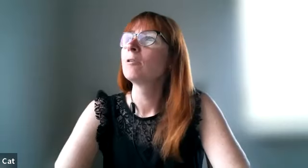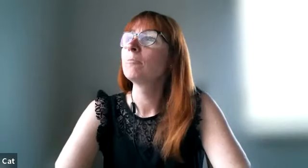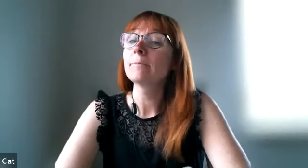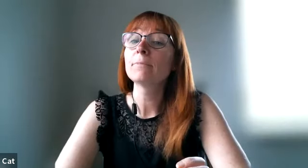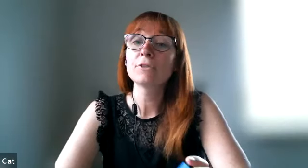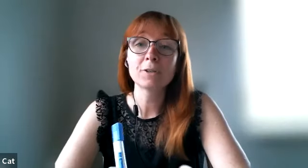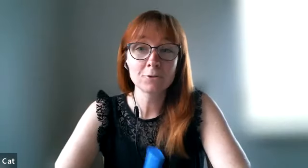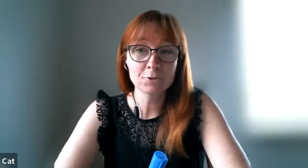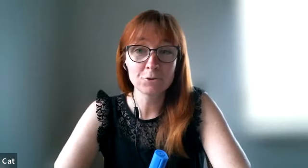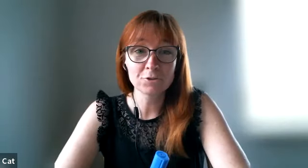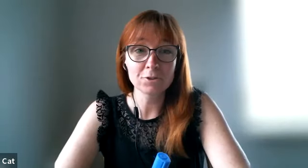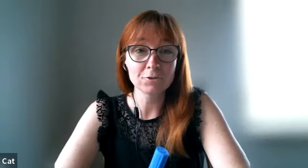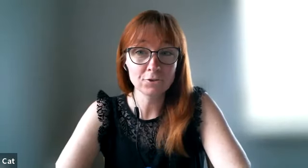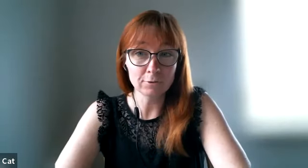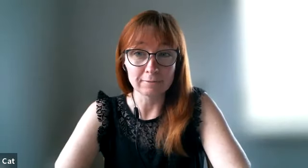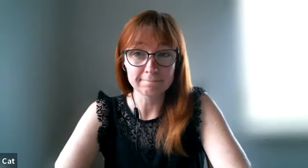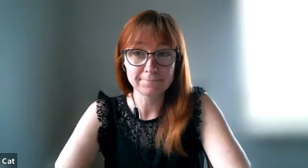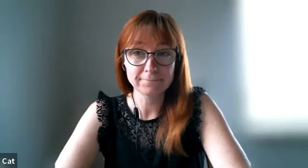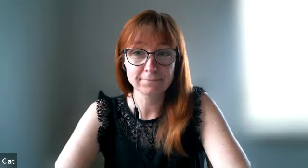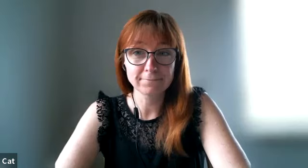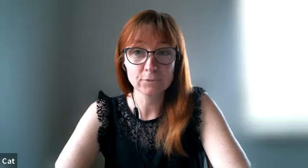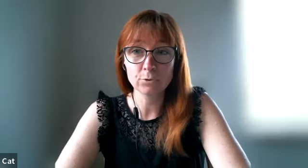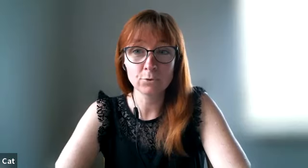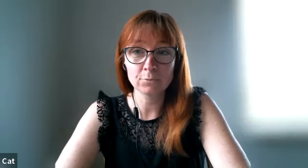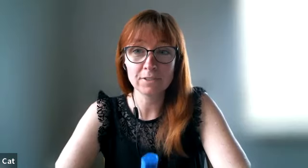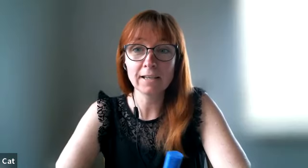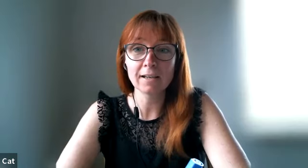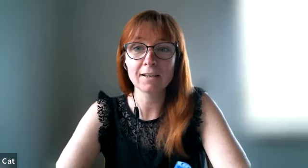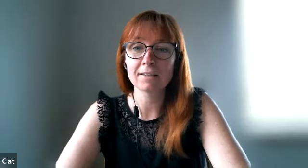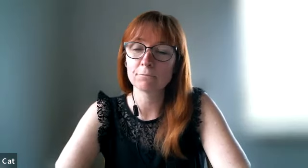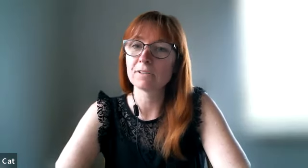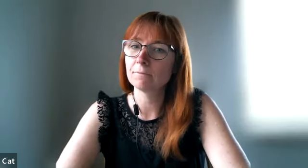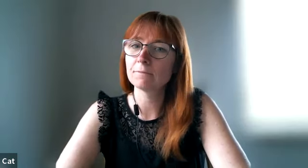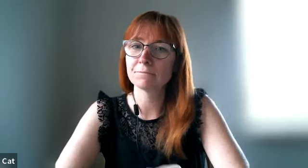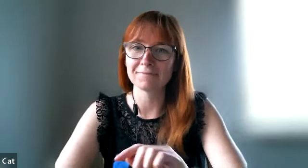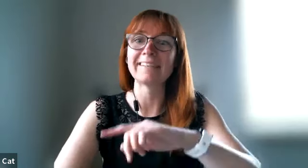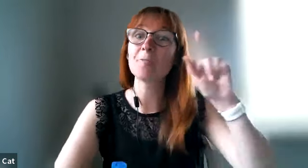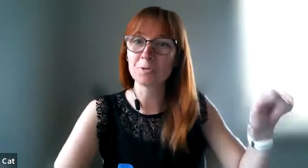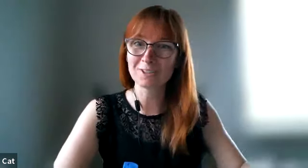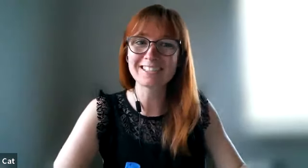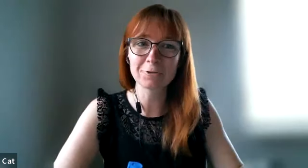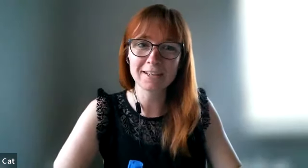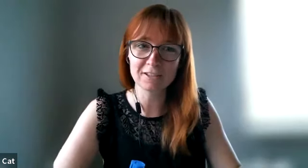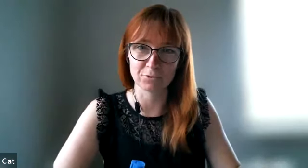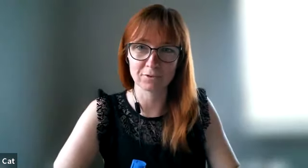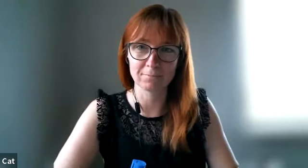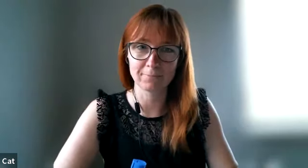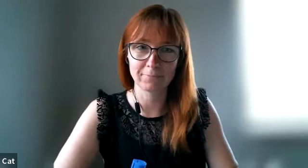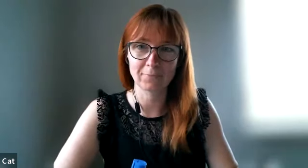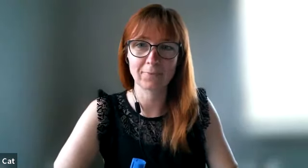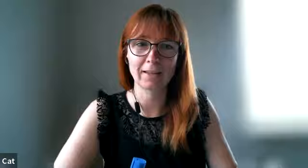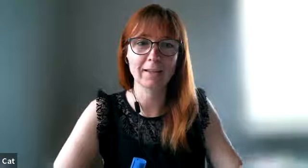but but you can also use it on your children yeah yeah and now i'm going to listen to the next book